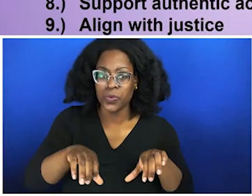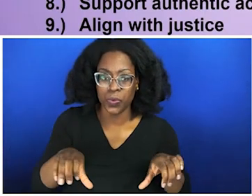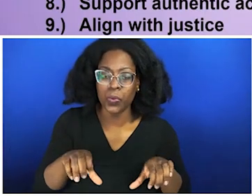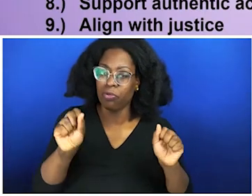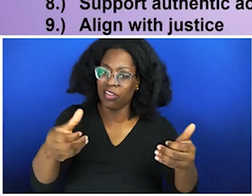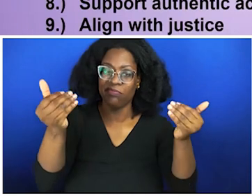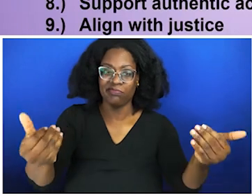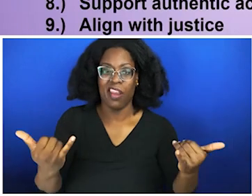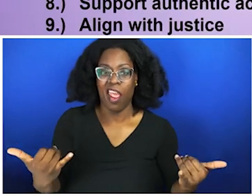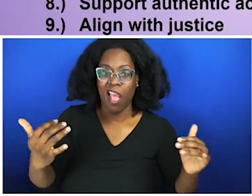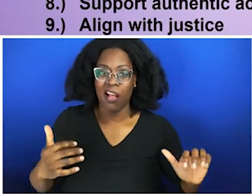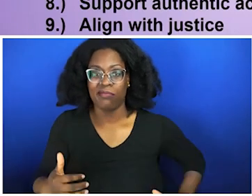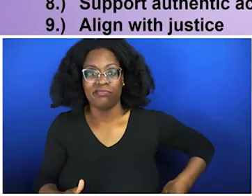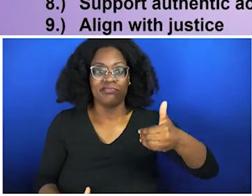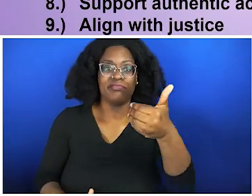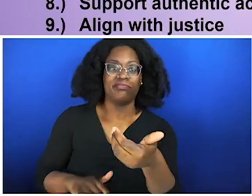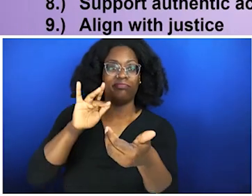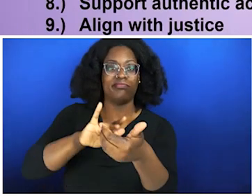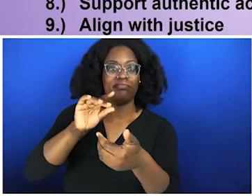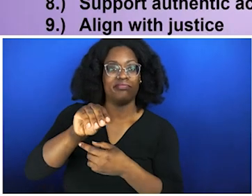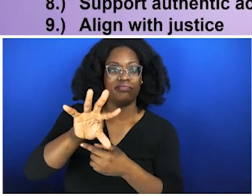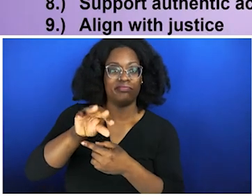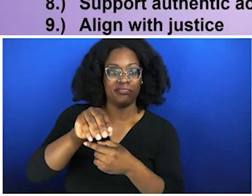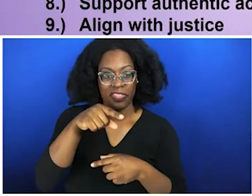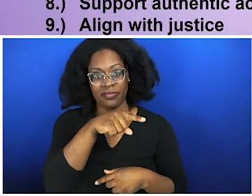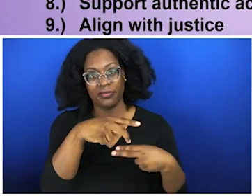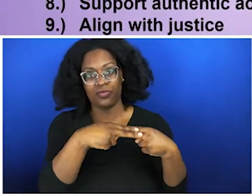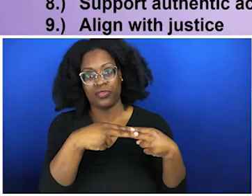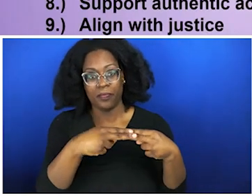Indigenous Peoples of color, it's about you. Well, it is about us, to a certain degree.